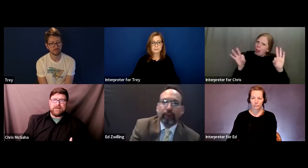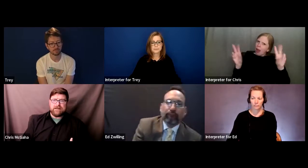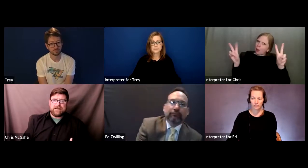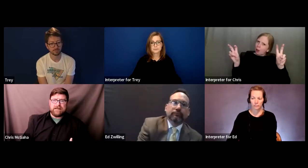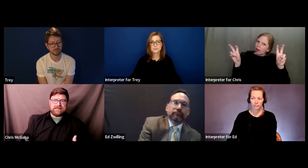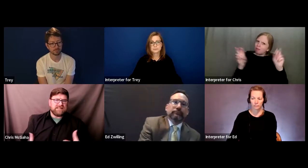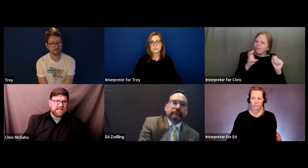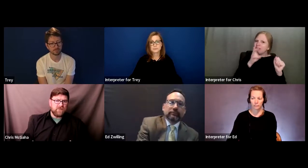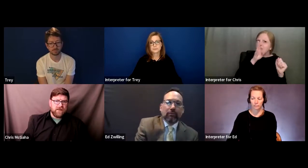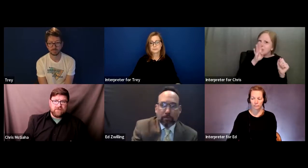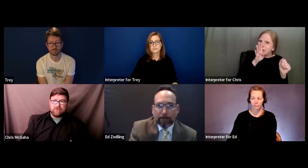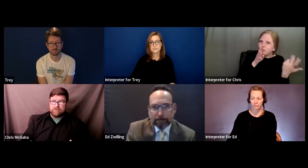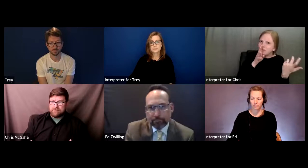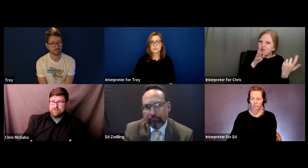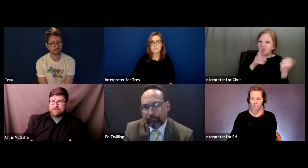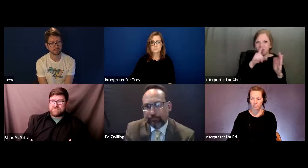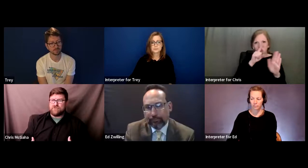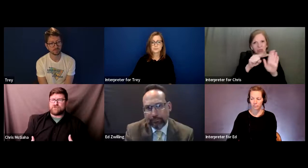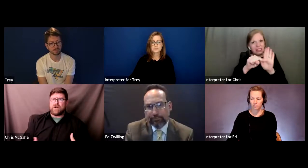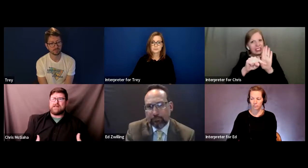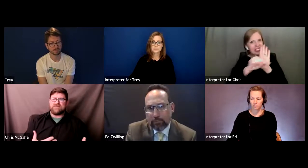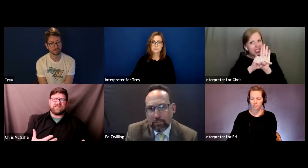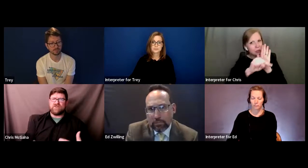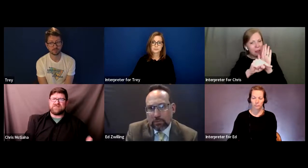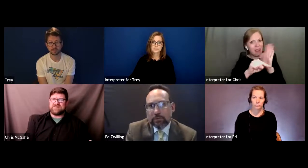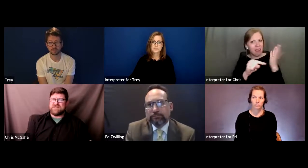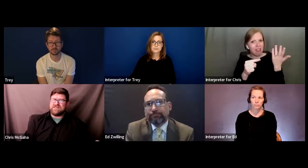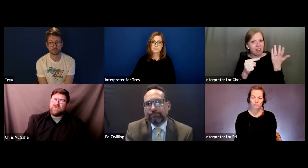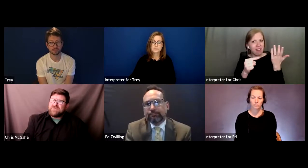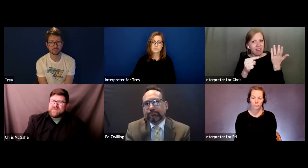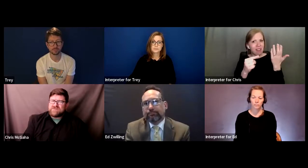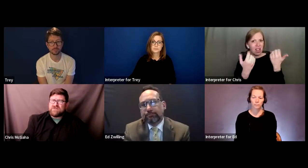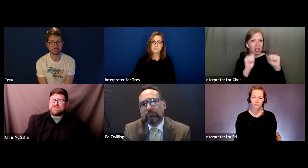Chris: It's a detriment to trying to get fit services in that don't fit the students.